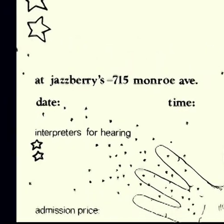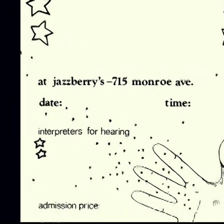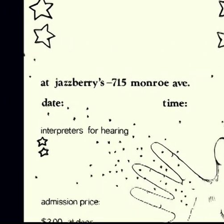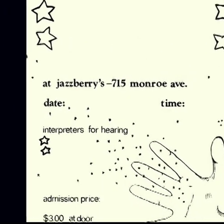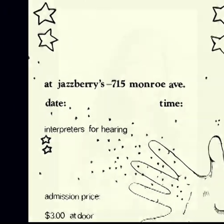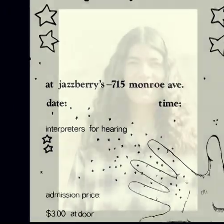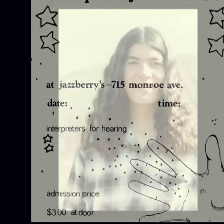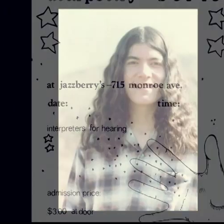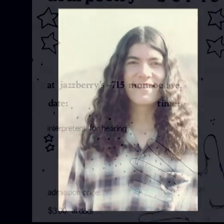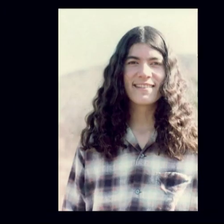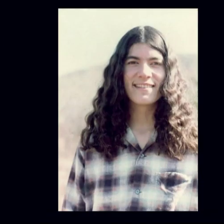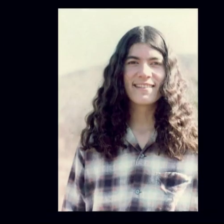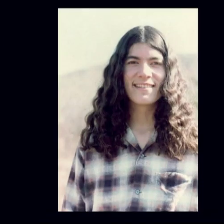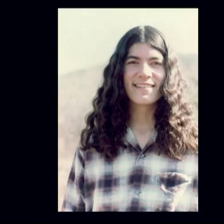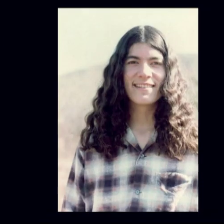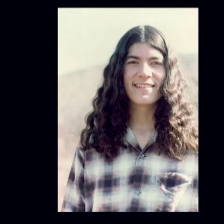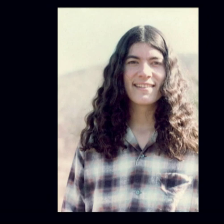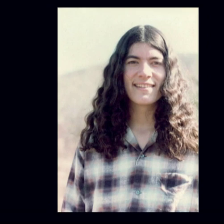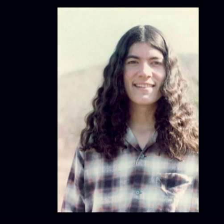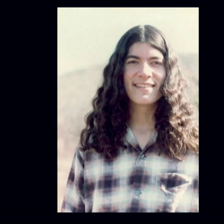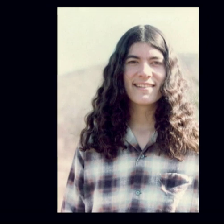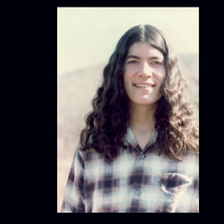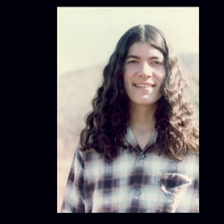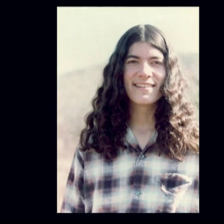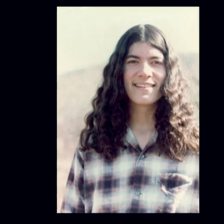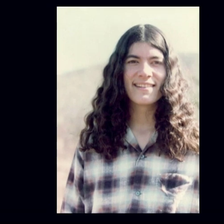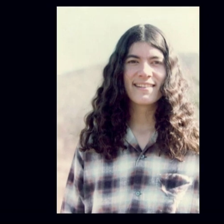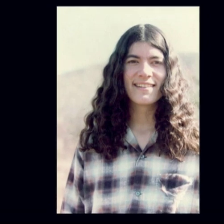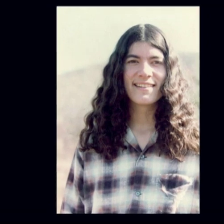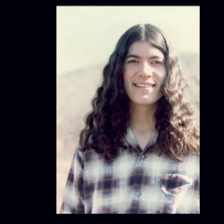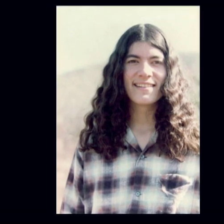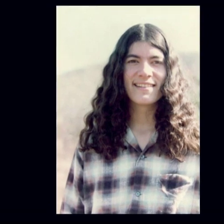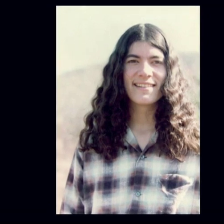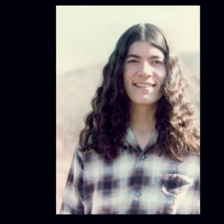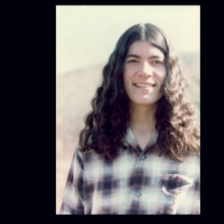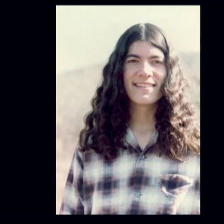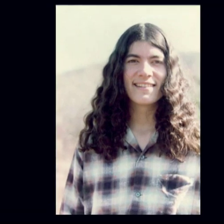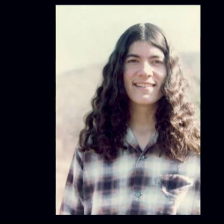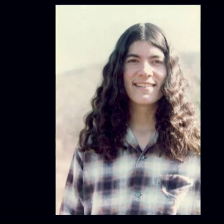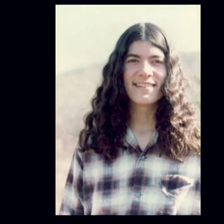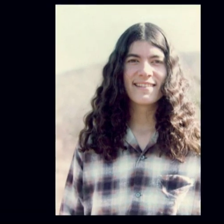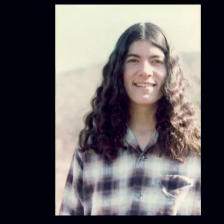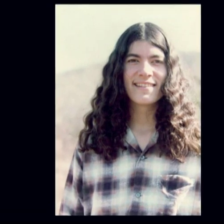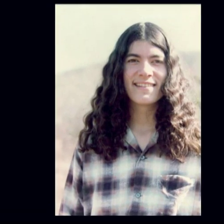and she chose Donna Kachites, who is an exceedingly gifted poetic interpreter,